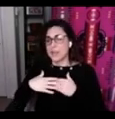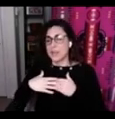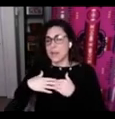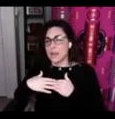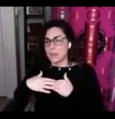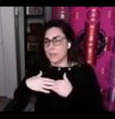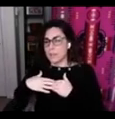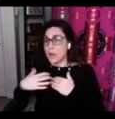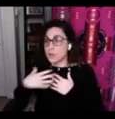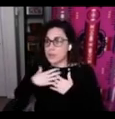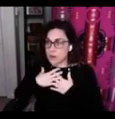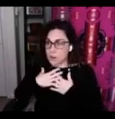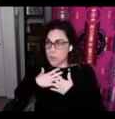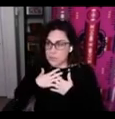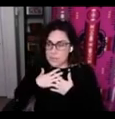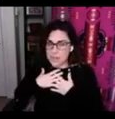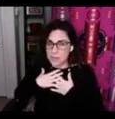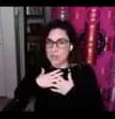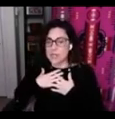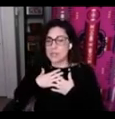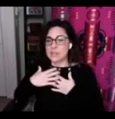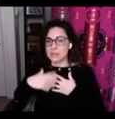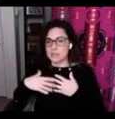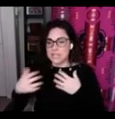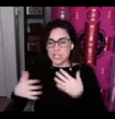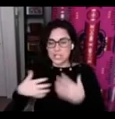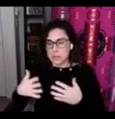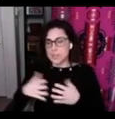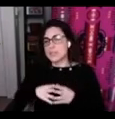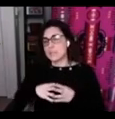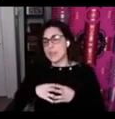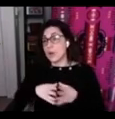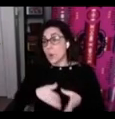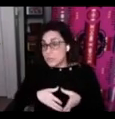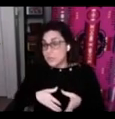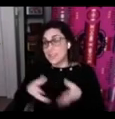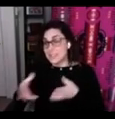not only their own speaking abilities and teaching abilities but then ultimately the